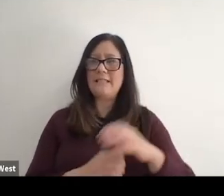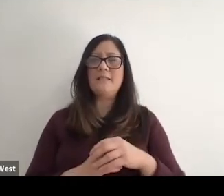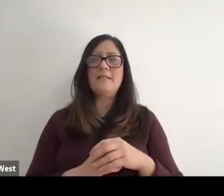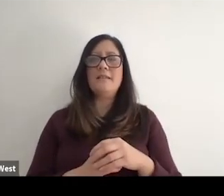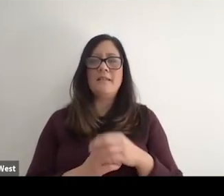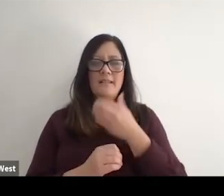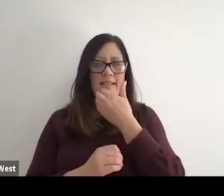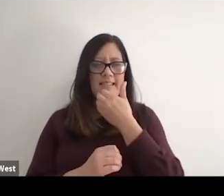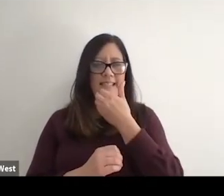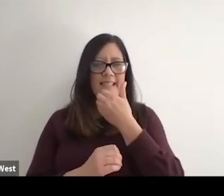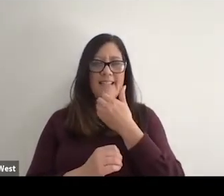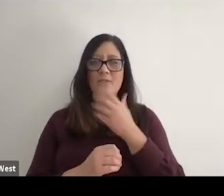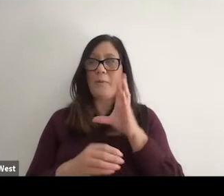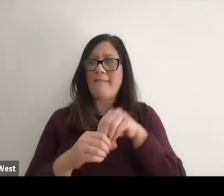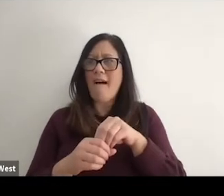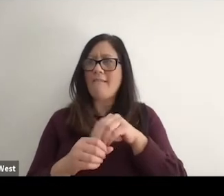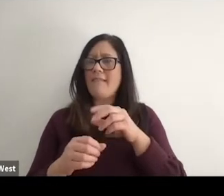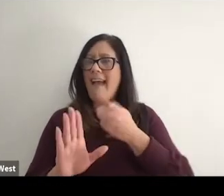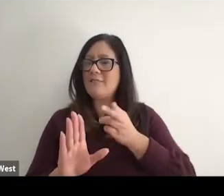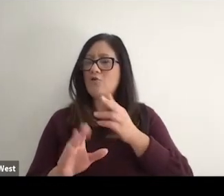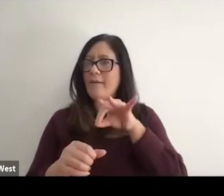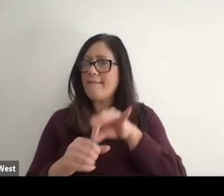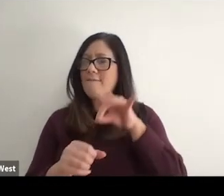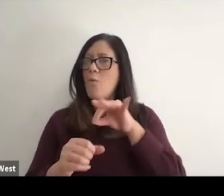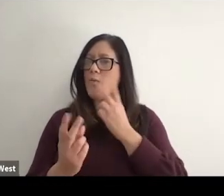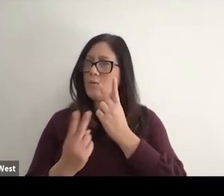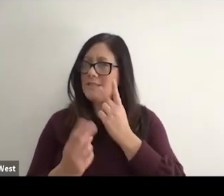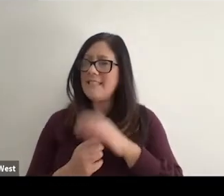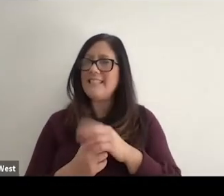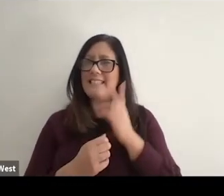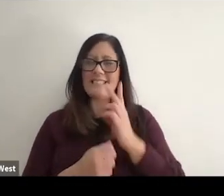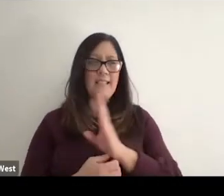For for that historic vote on our end and then to witness the board